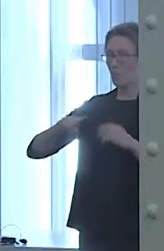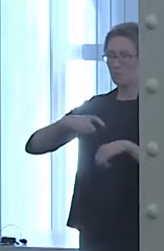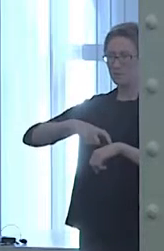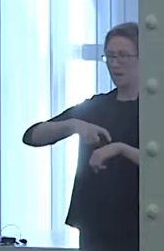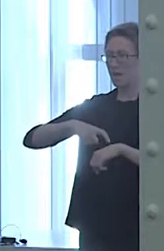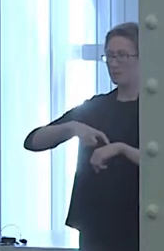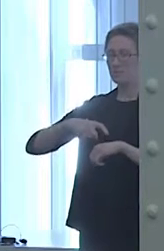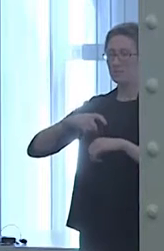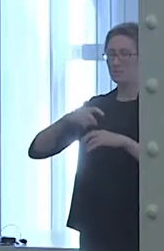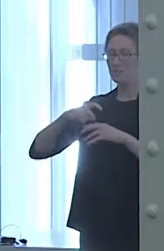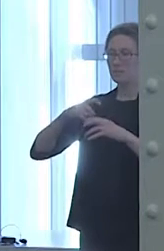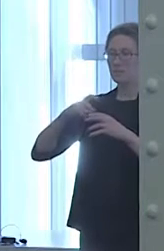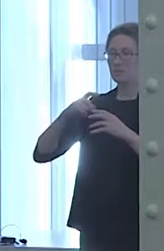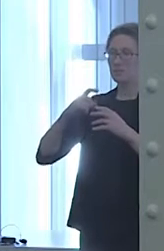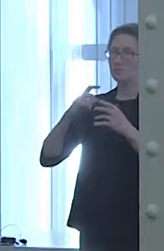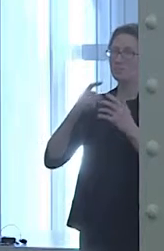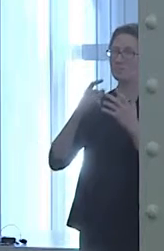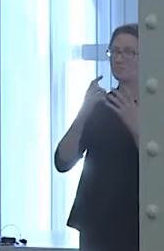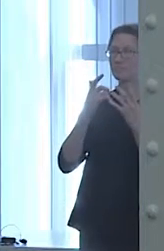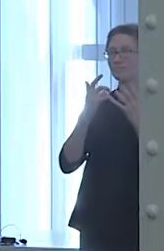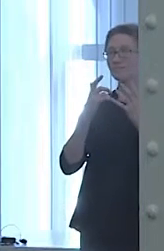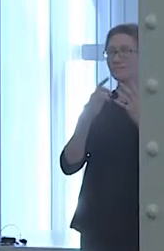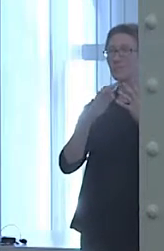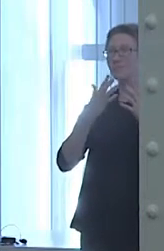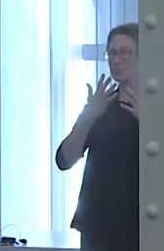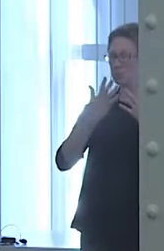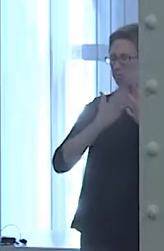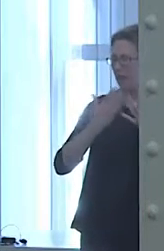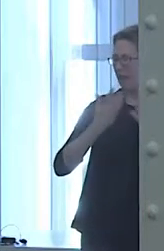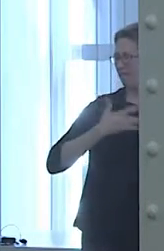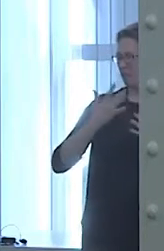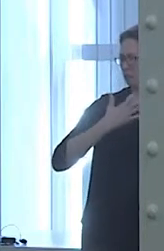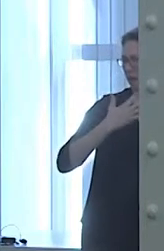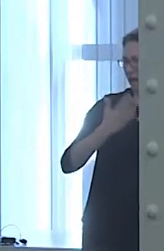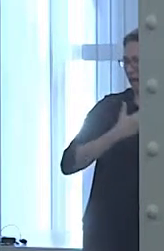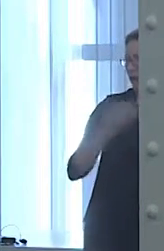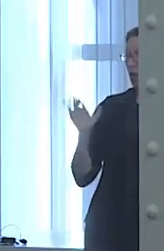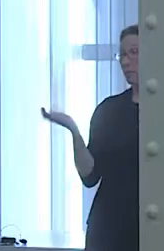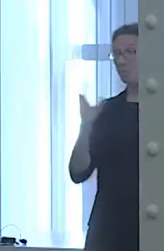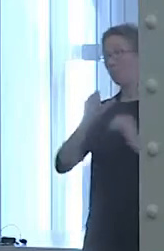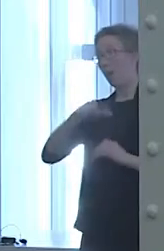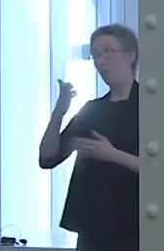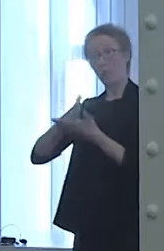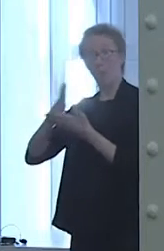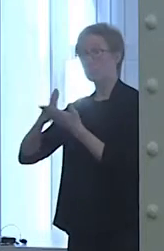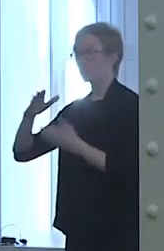in an otherwise cotton candy childhood. Mercifully, these moments of darkness,